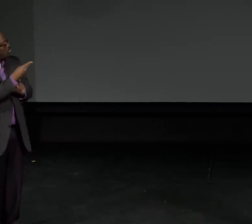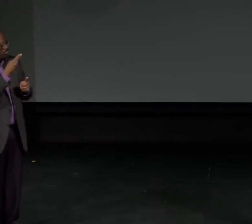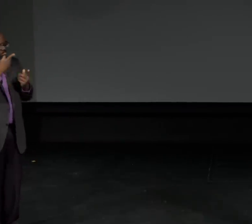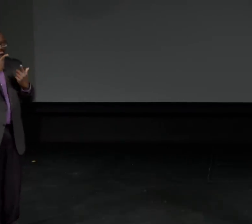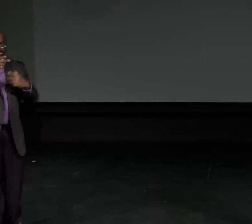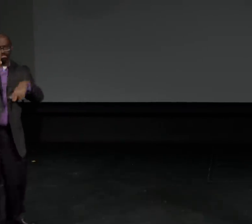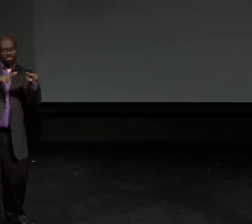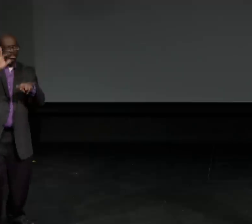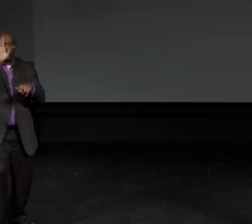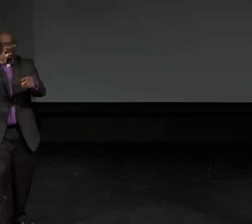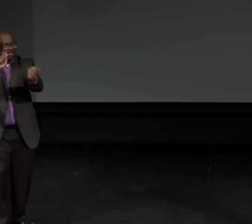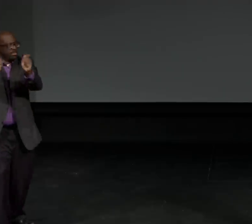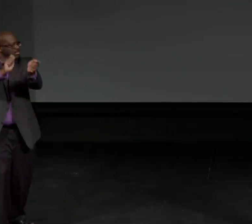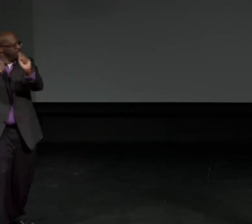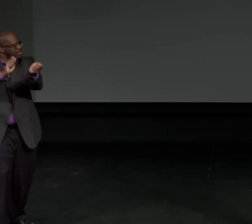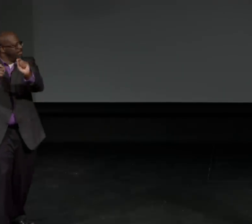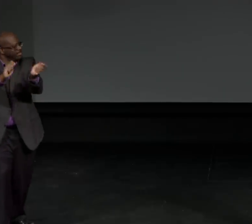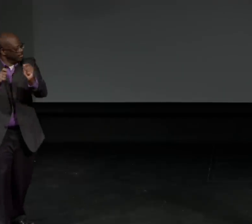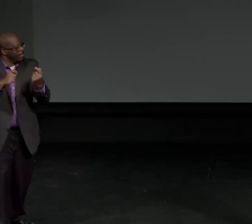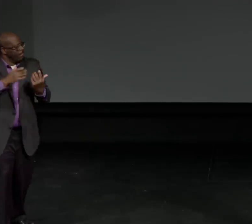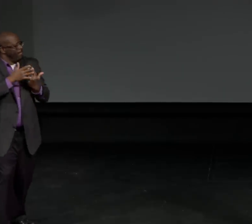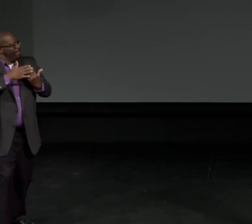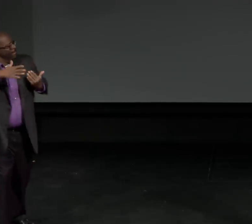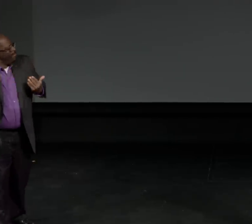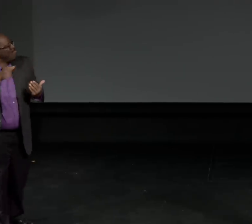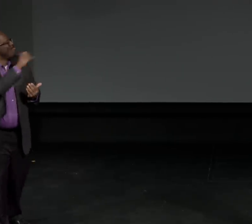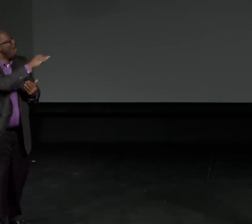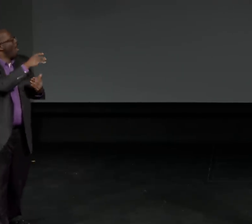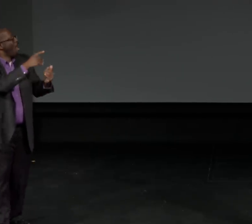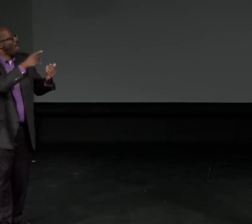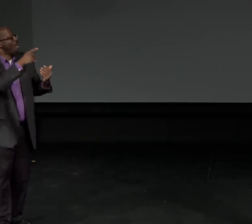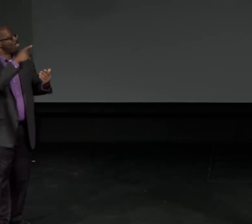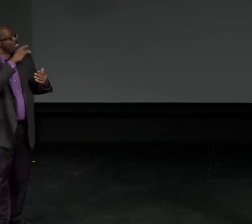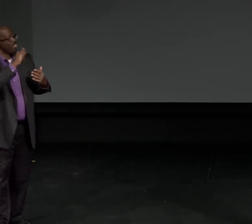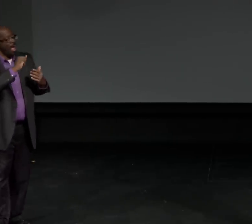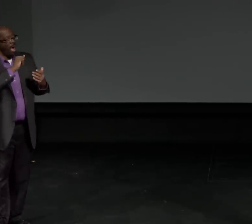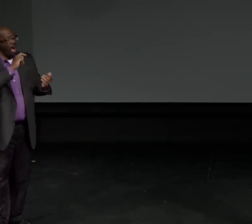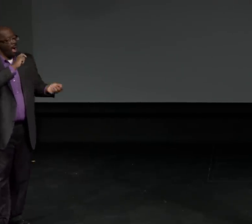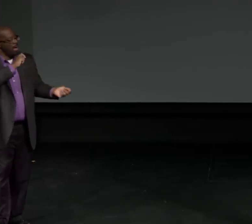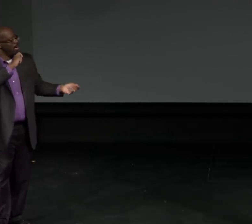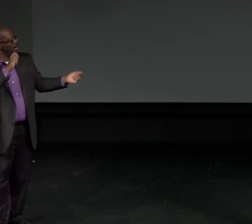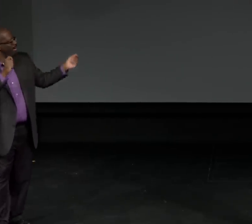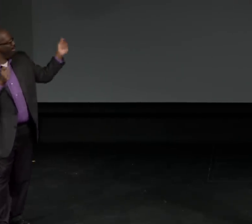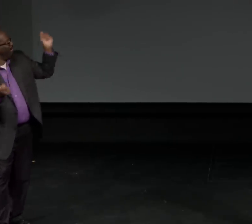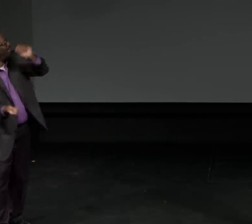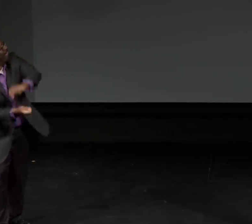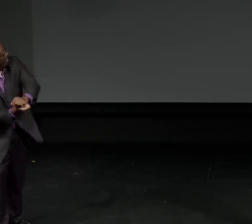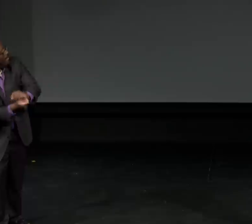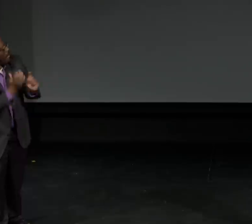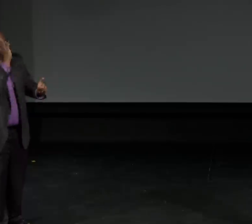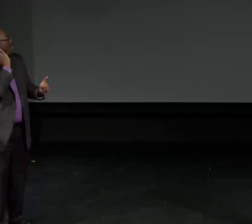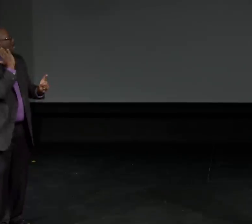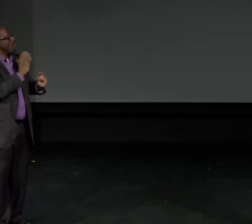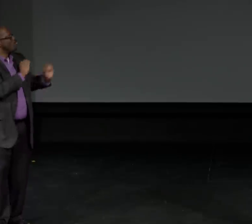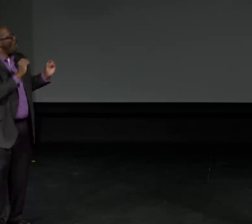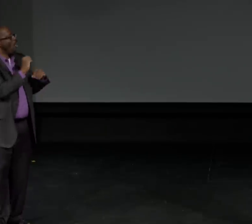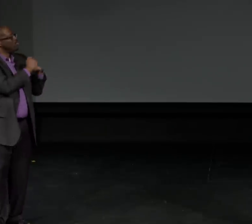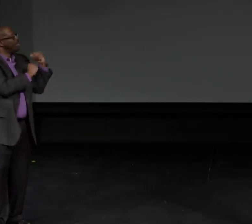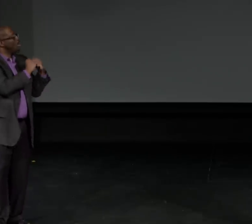Around that time, also, the idea of an ASL coach developed.